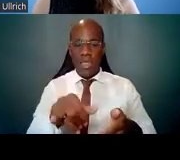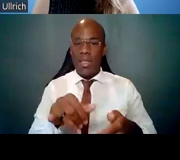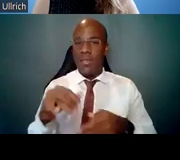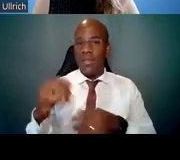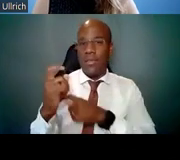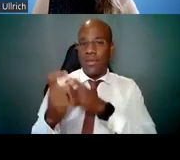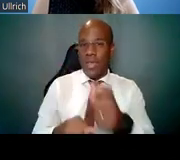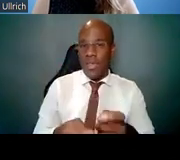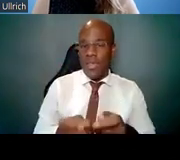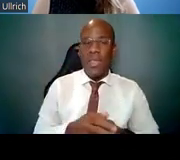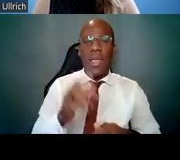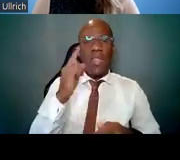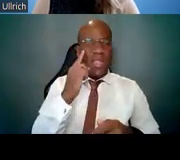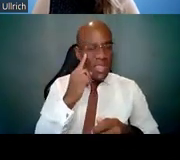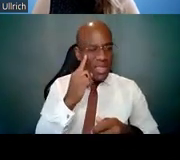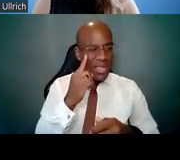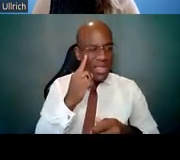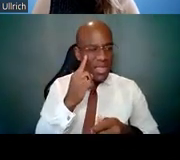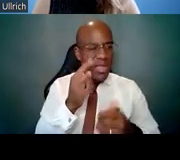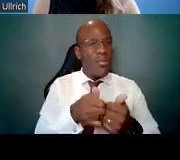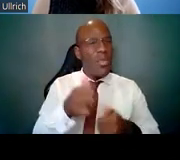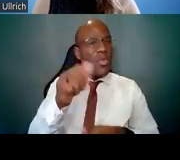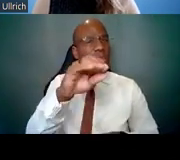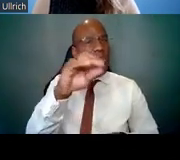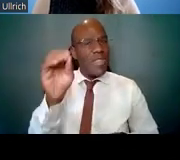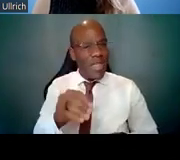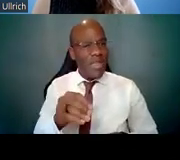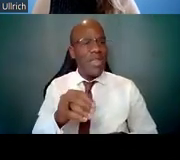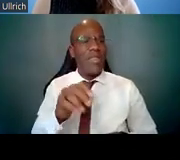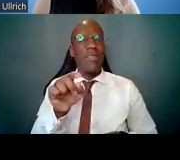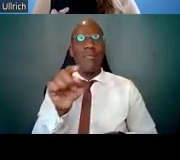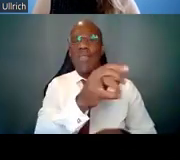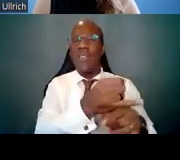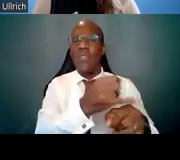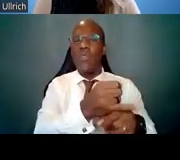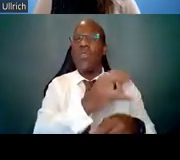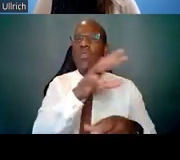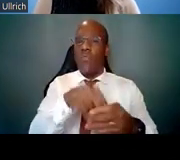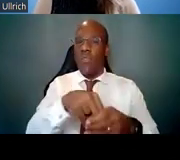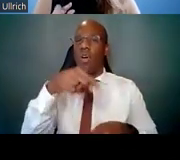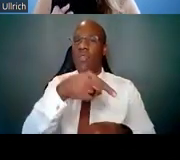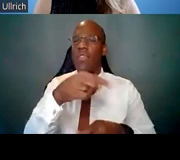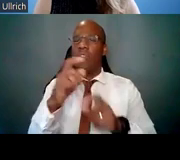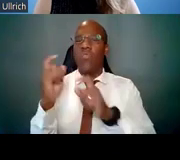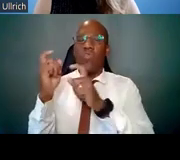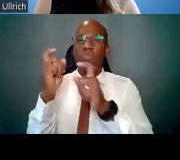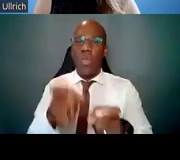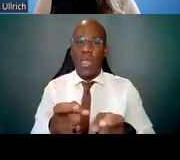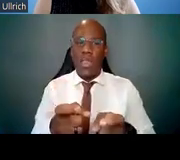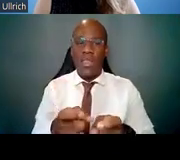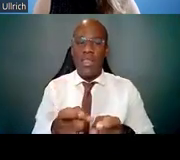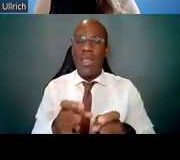if not, the vast majority of them do. But they all implement it just a little bit differently.